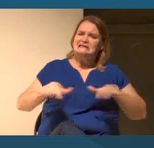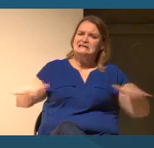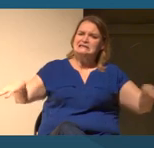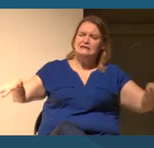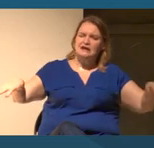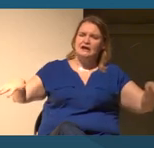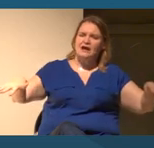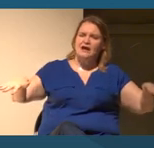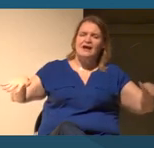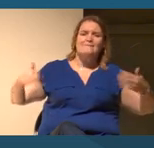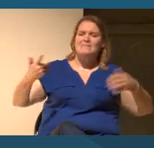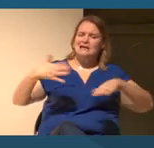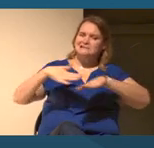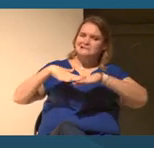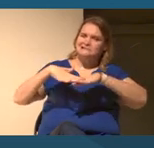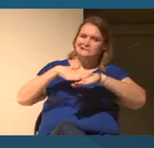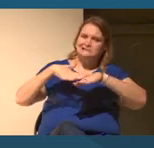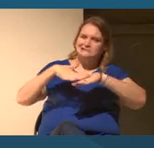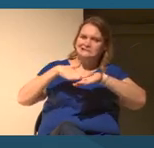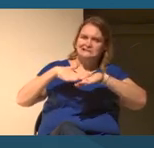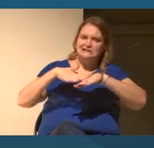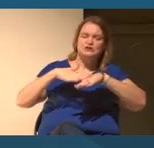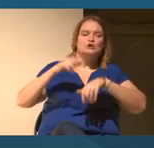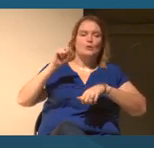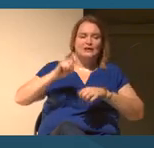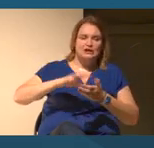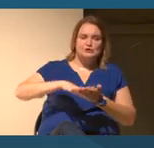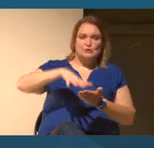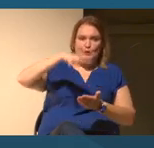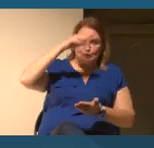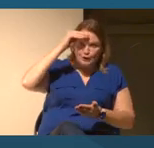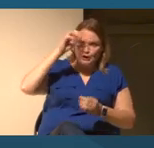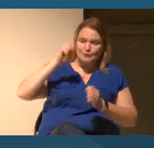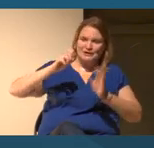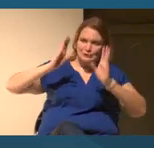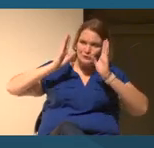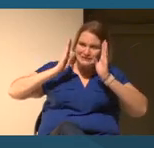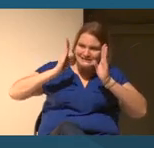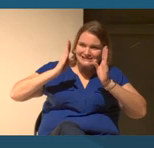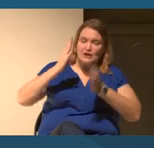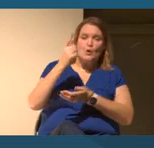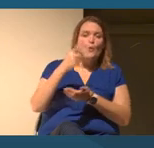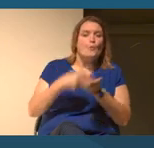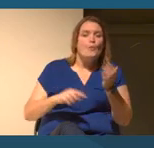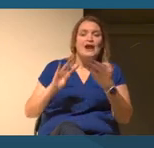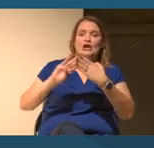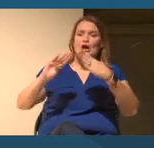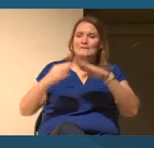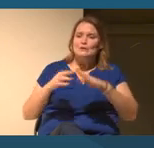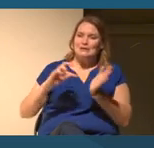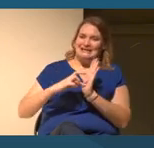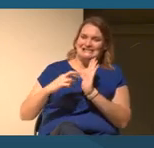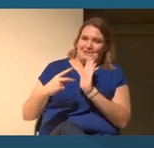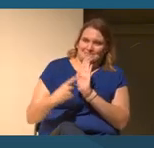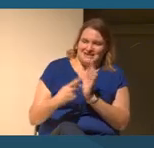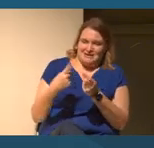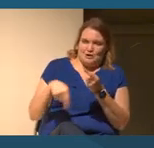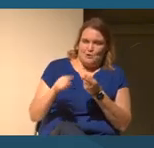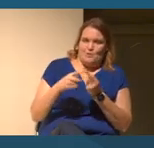And we need to learn and listen and understand what specific communities mean by race, what they feel has impacted them.